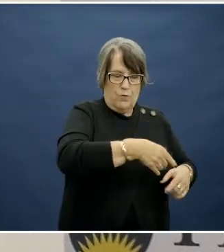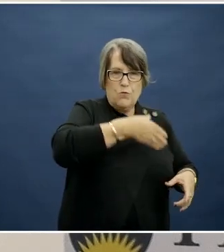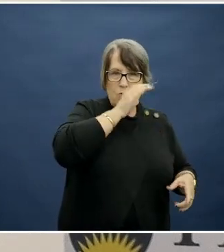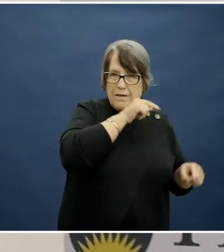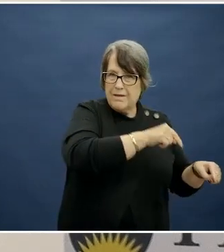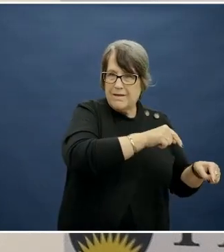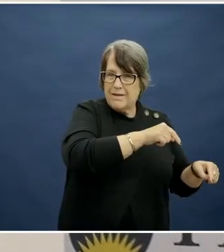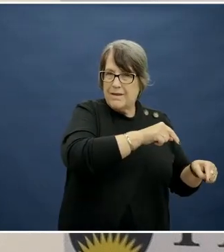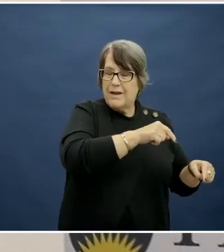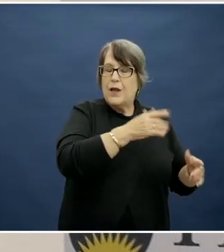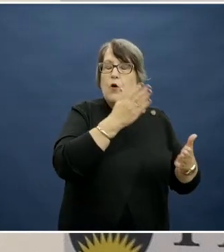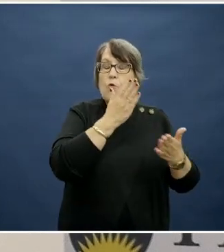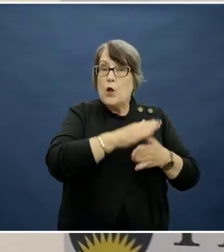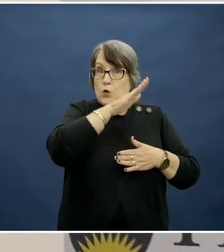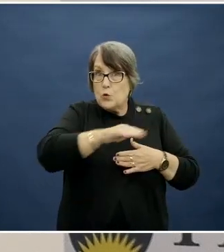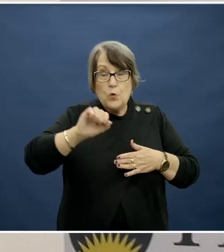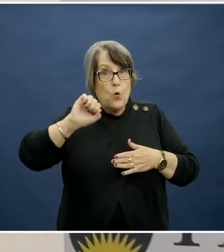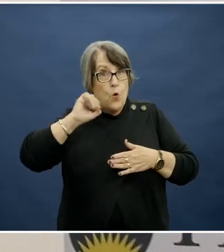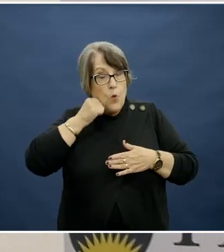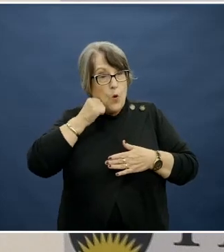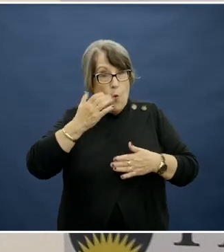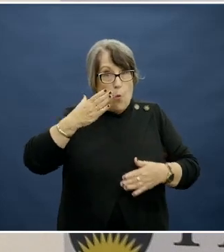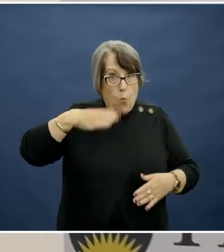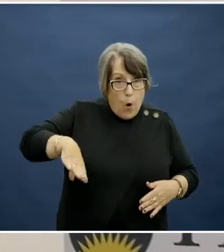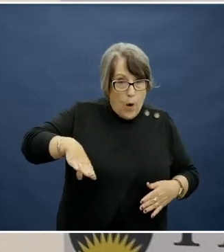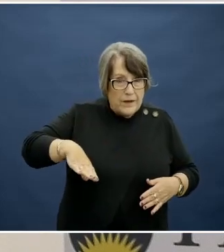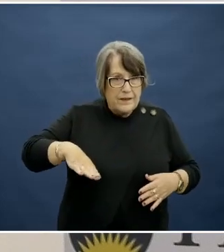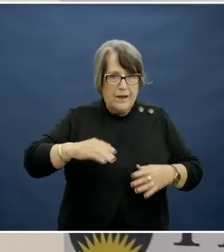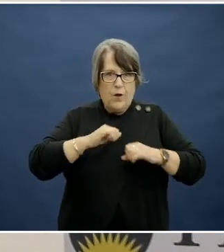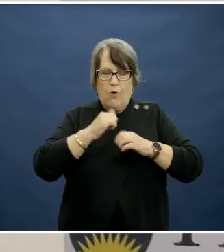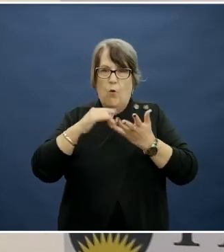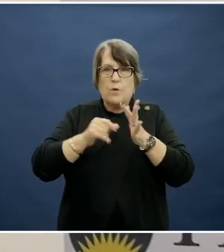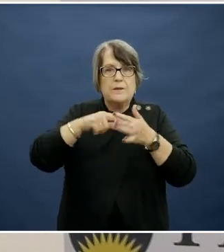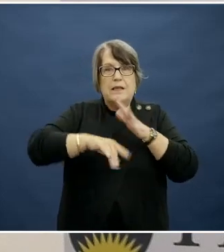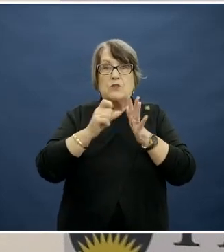is unlikely that children will have the appetite or space in their diets for the foods that